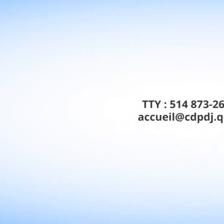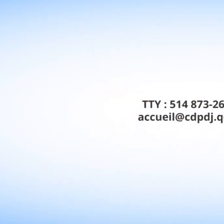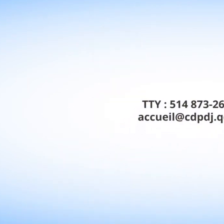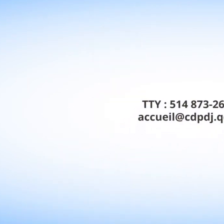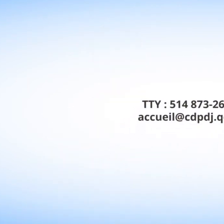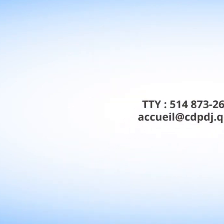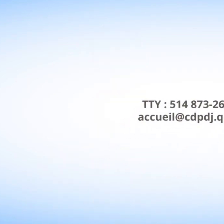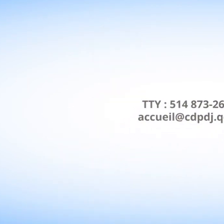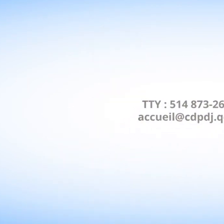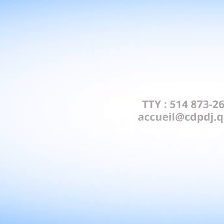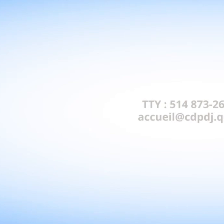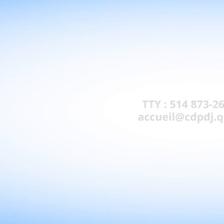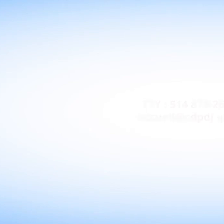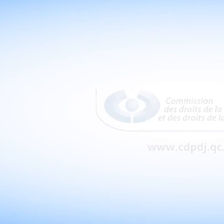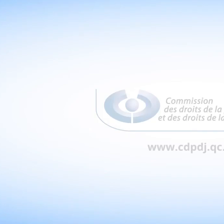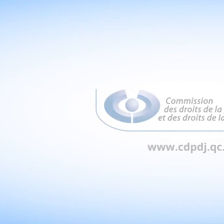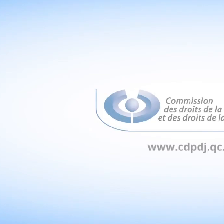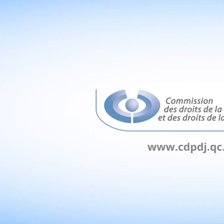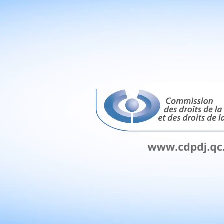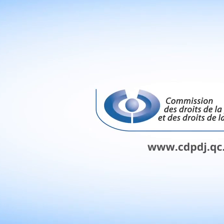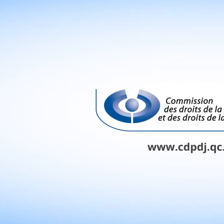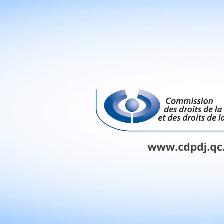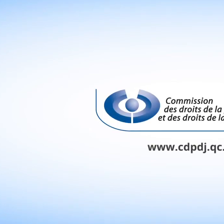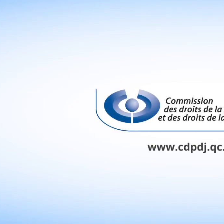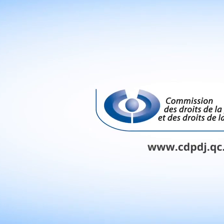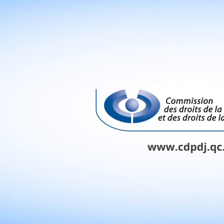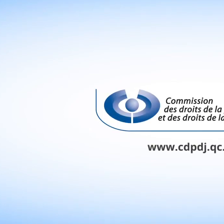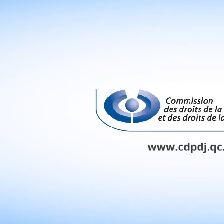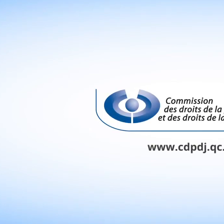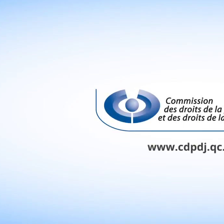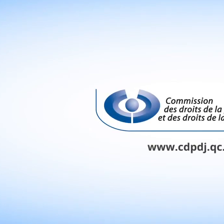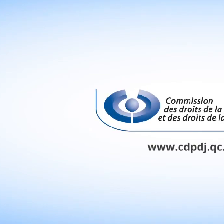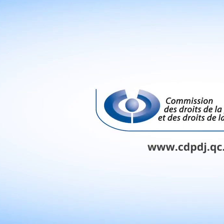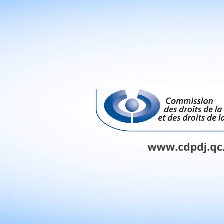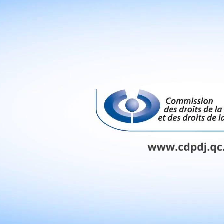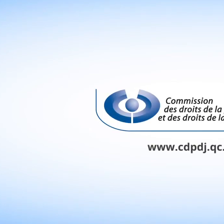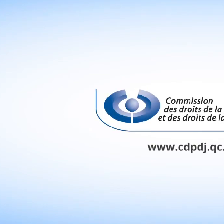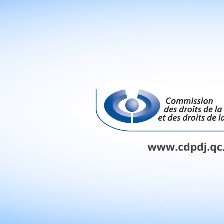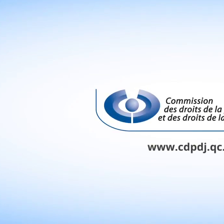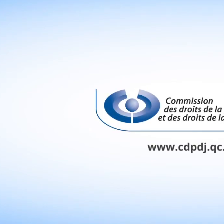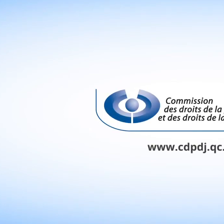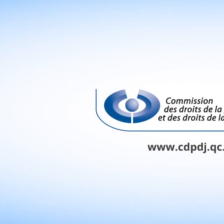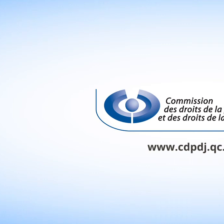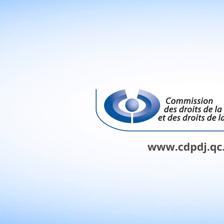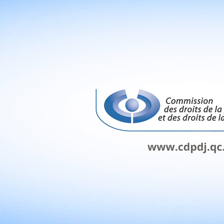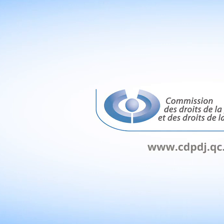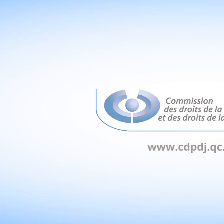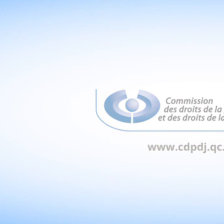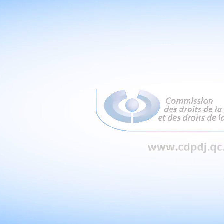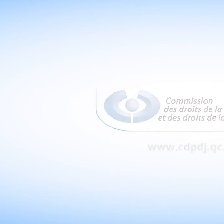or by E-mail: accueil@cdpdj.qc.ca